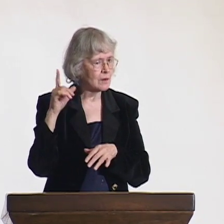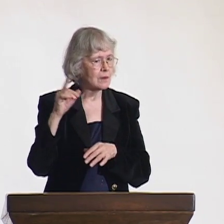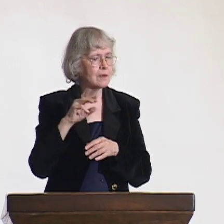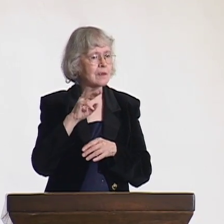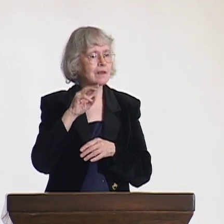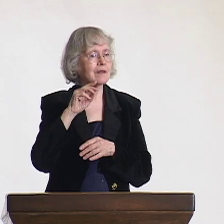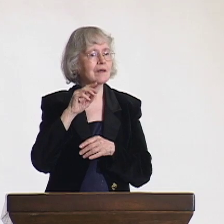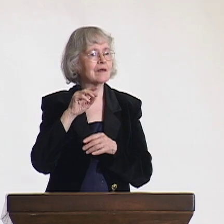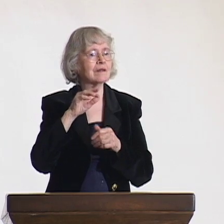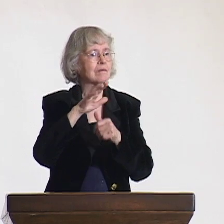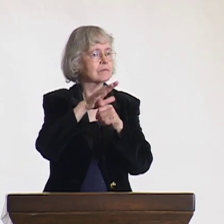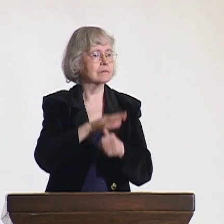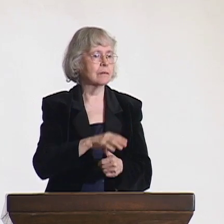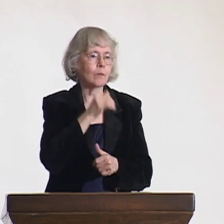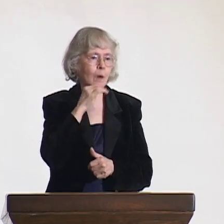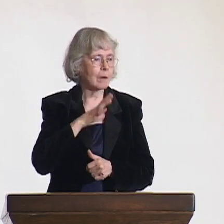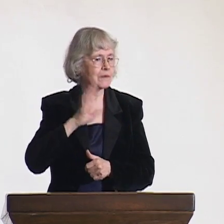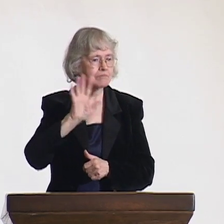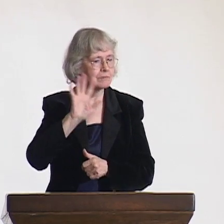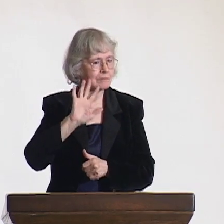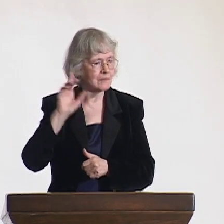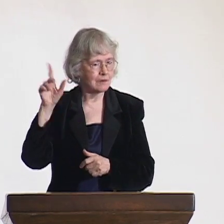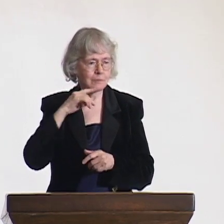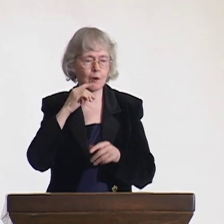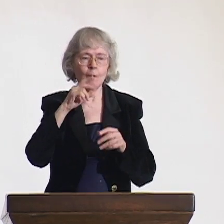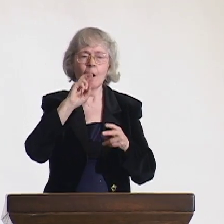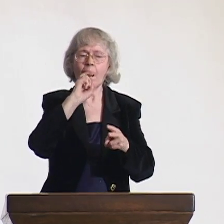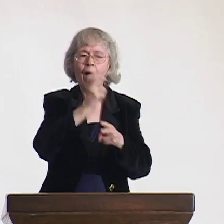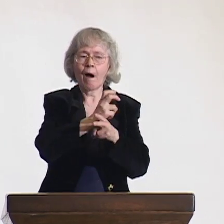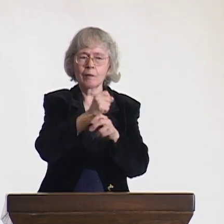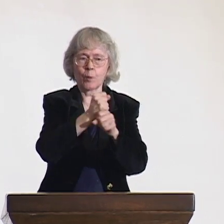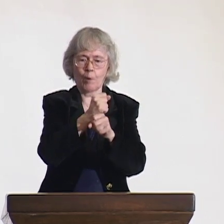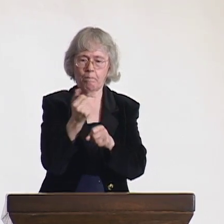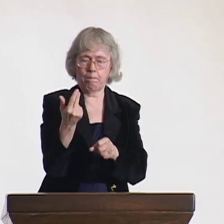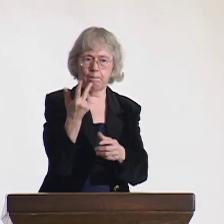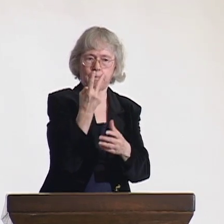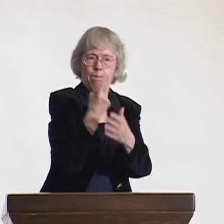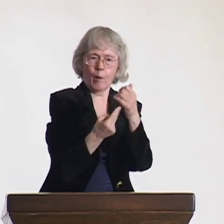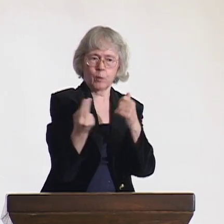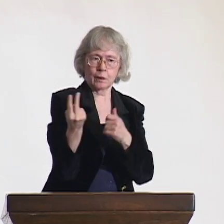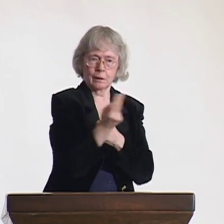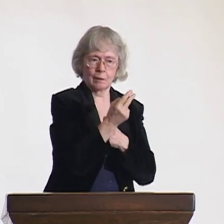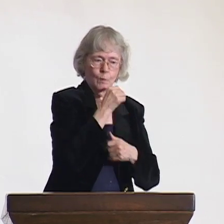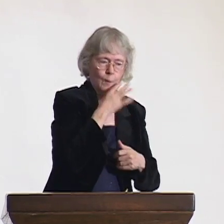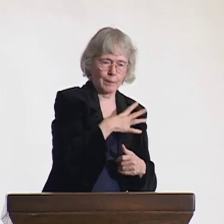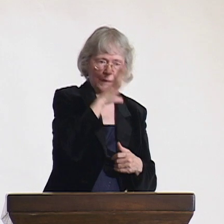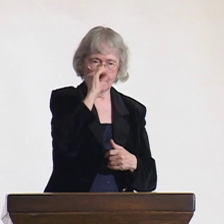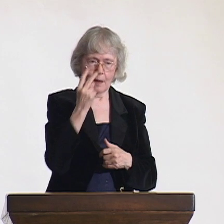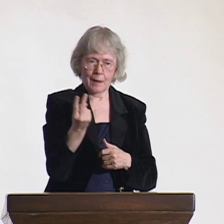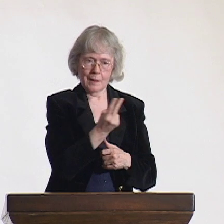just like in Finland. There was no oppression. Both men and women shared responsibilities equally.